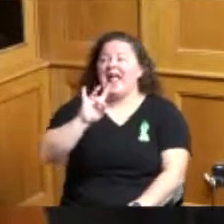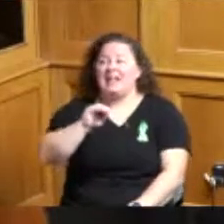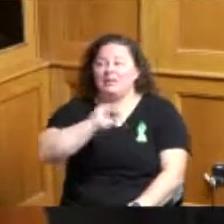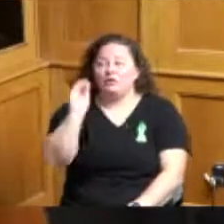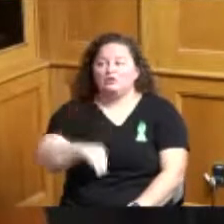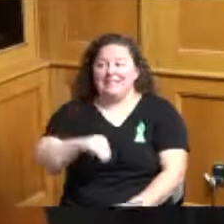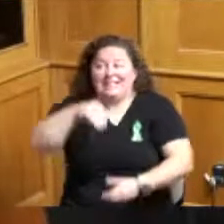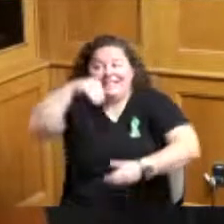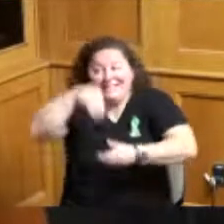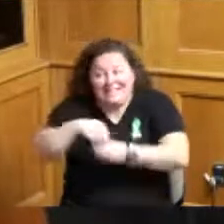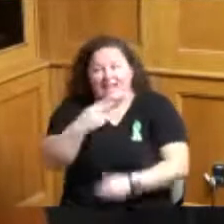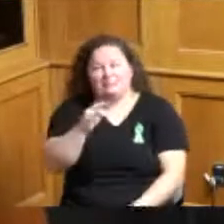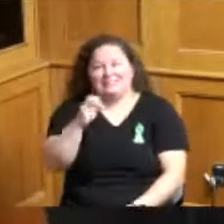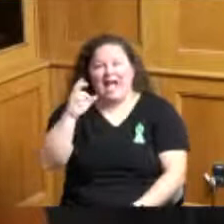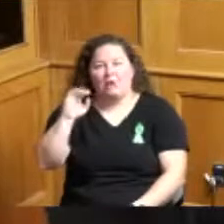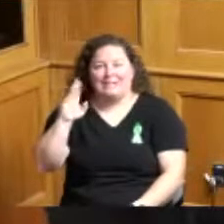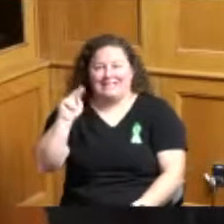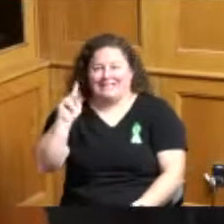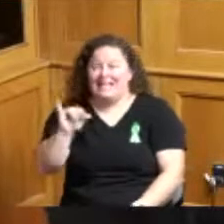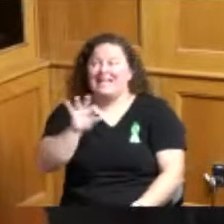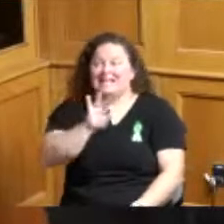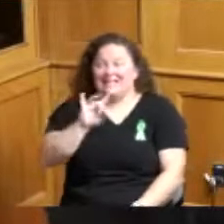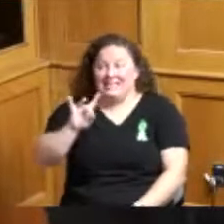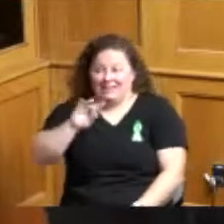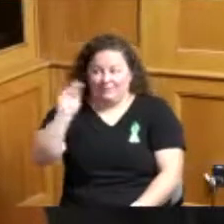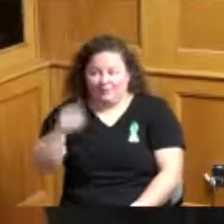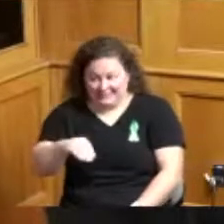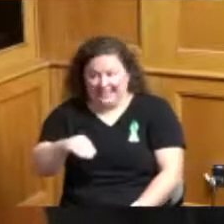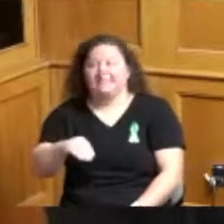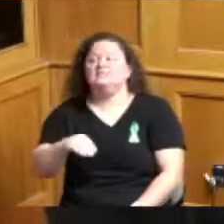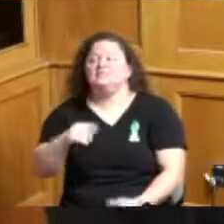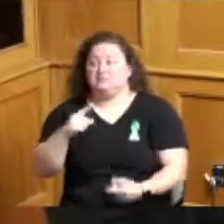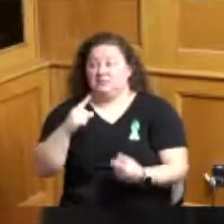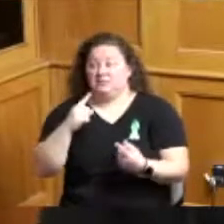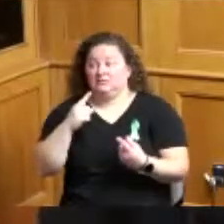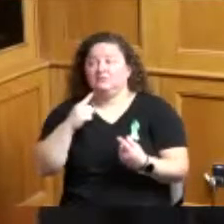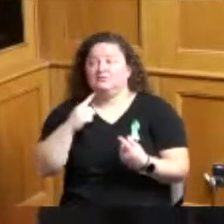we play a crucial role in the Hamilton County addiction response coalition's continuum of care